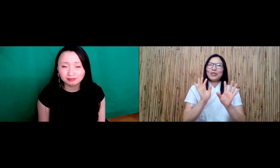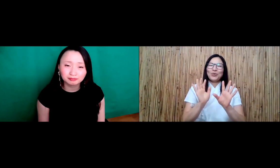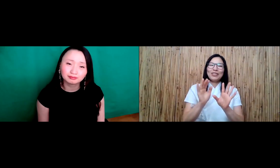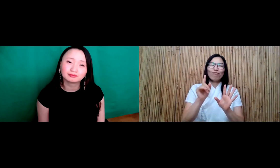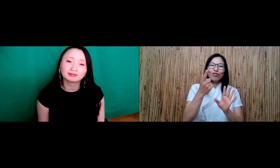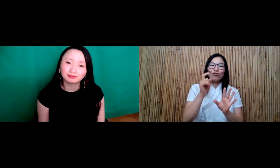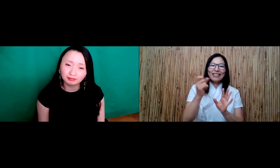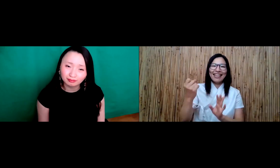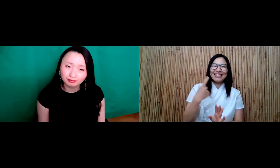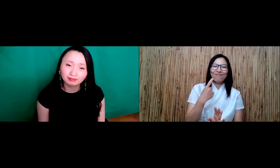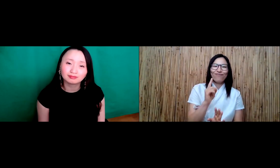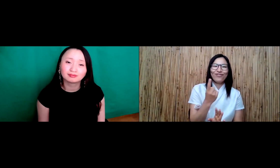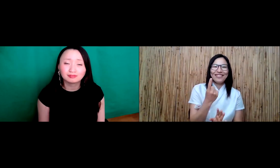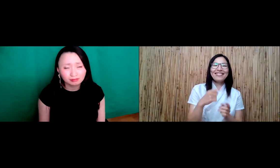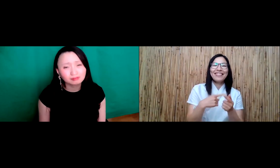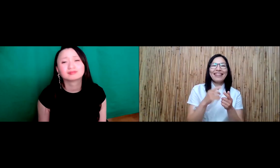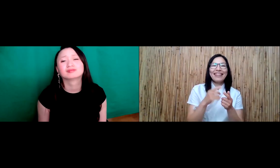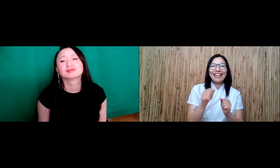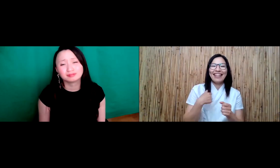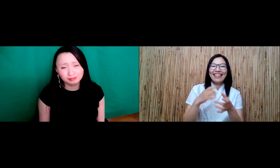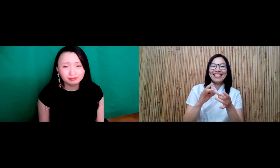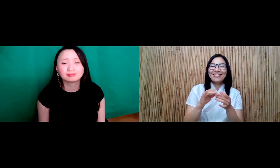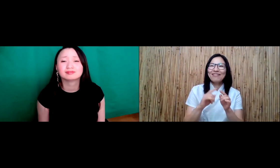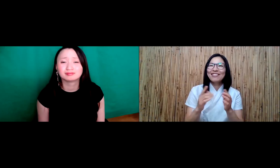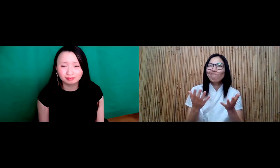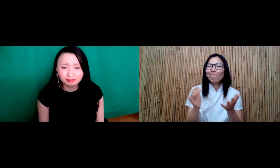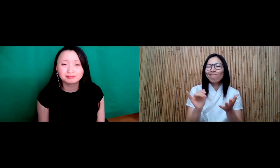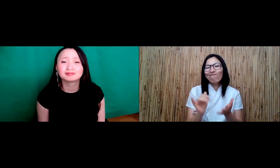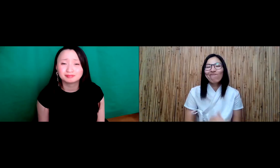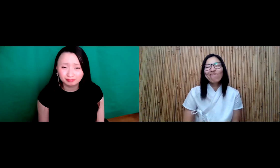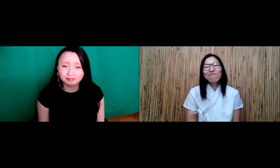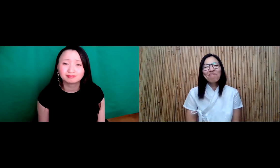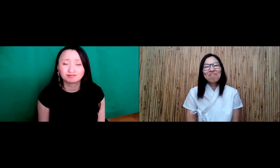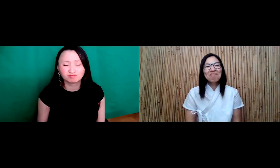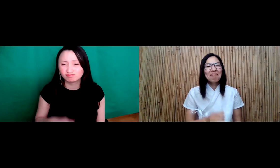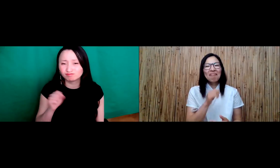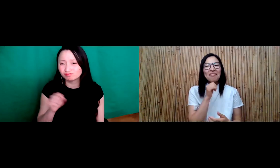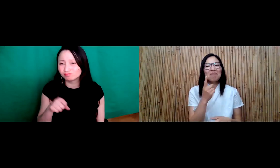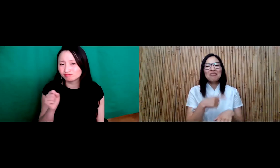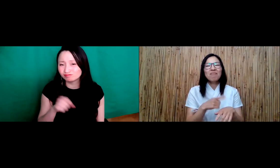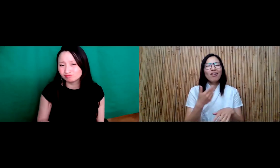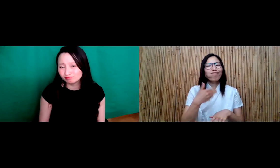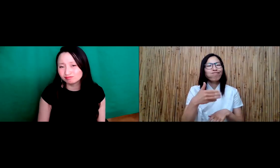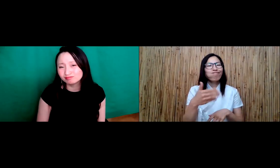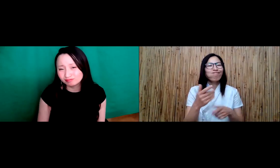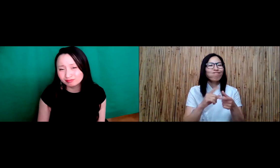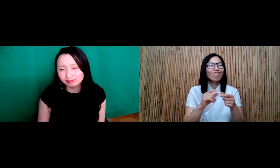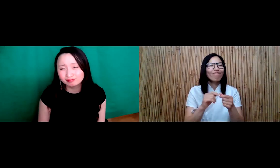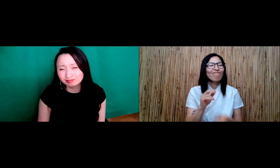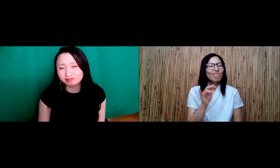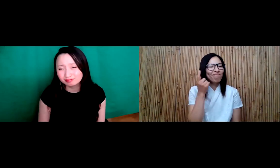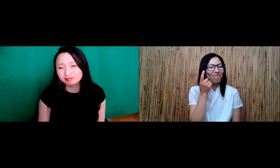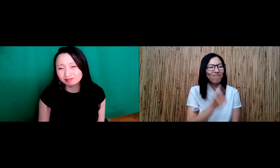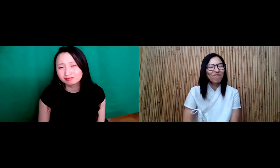know about this. So yeah, those are some of the freakin preconceived